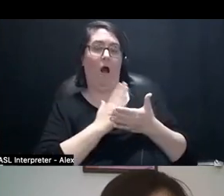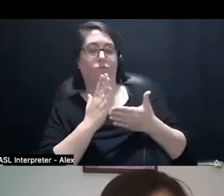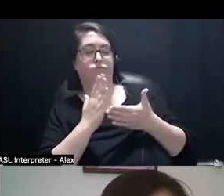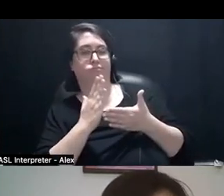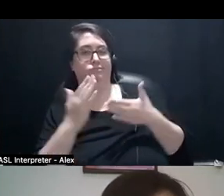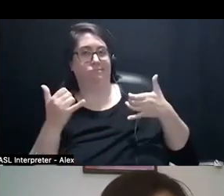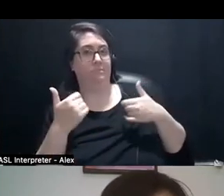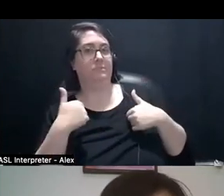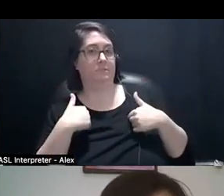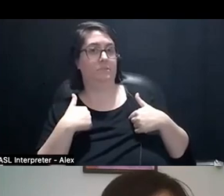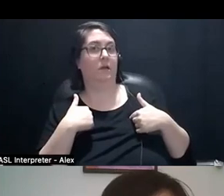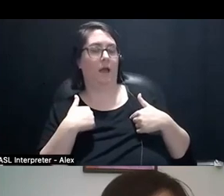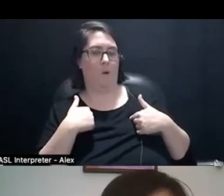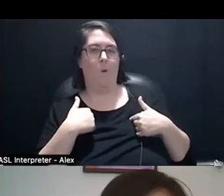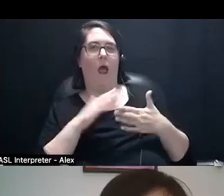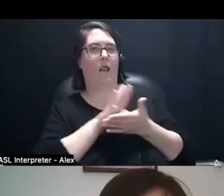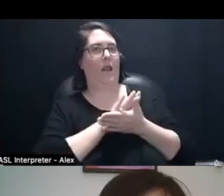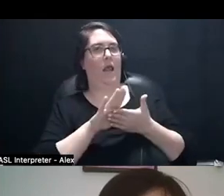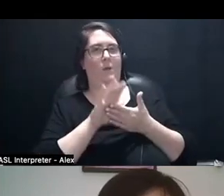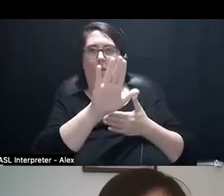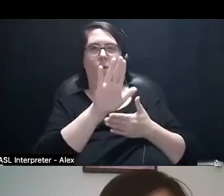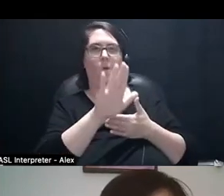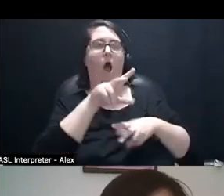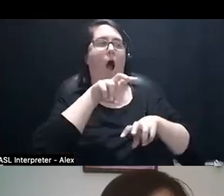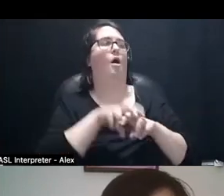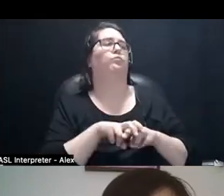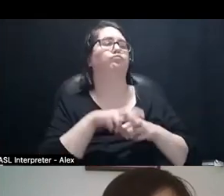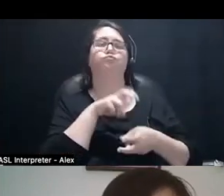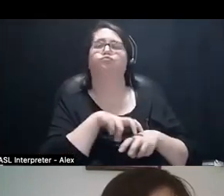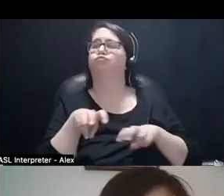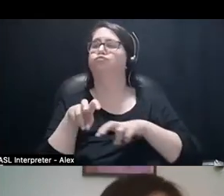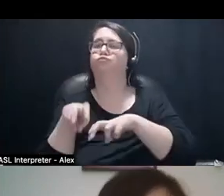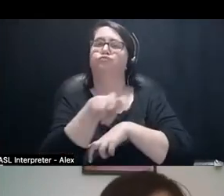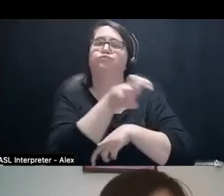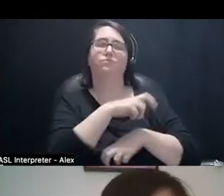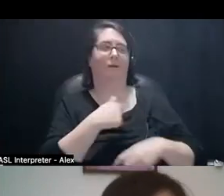I really had a nice time vamping and testing out all the chairs as like,